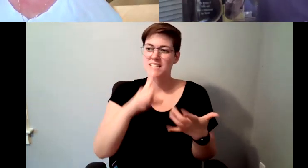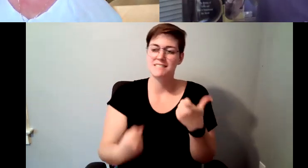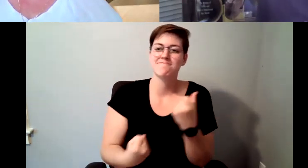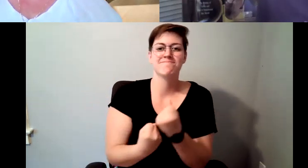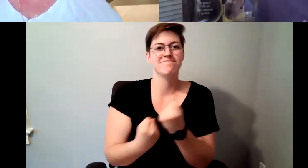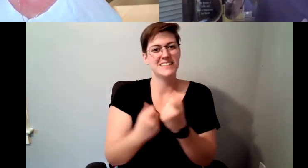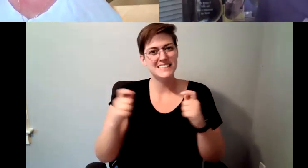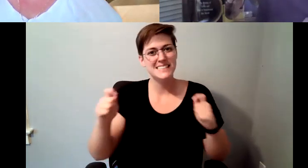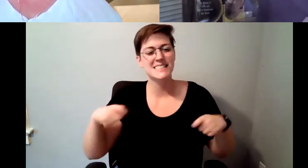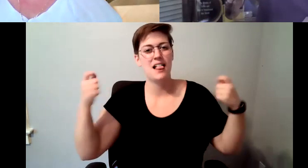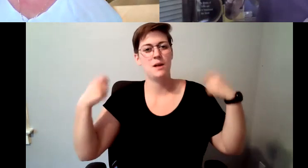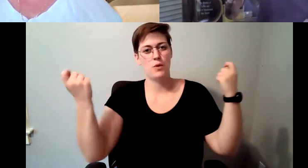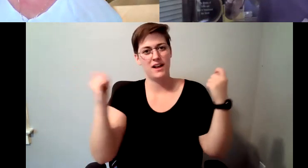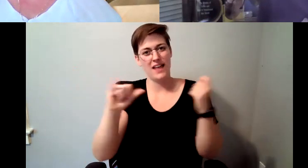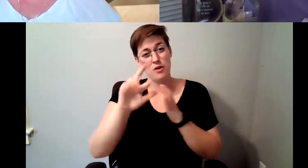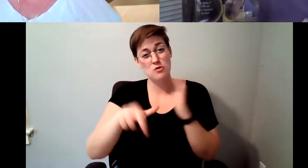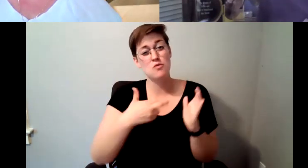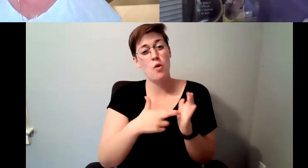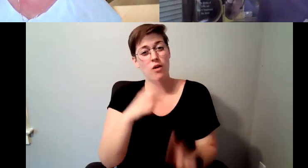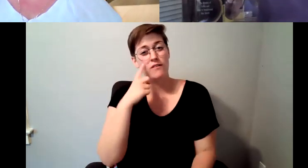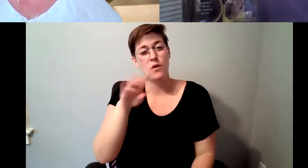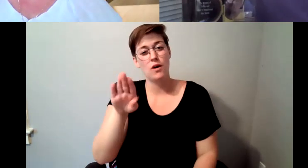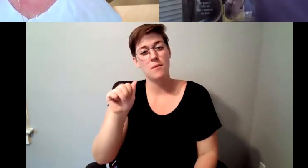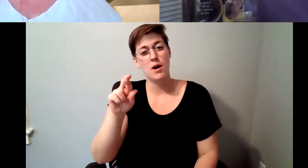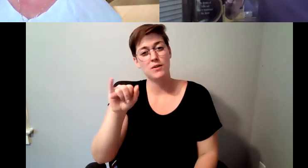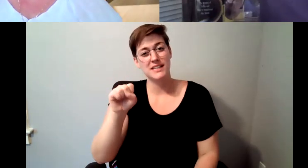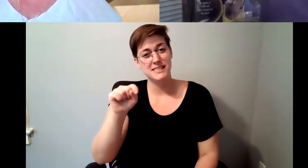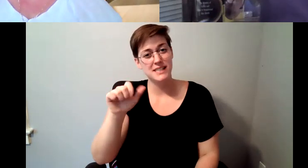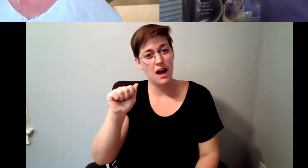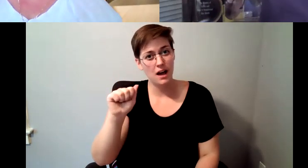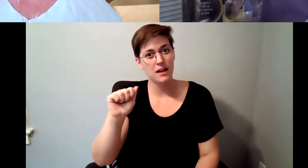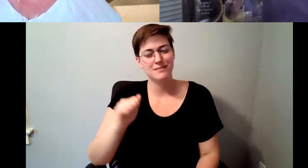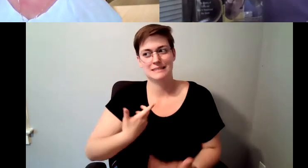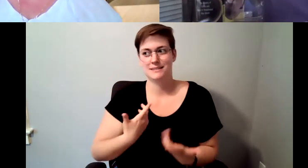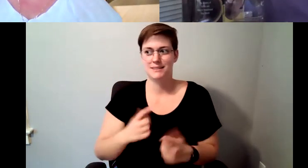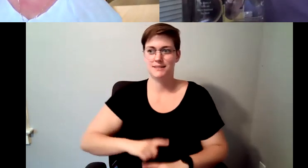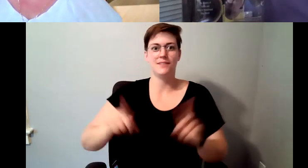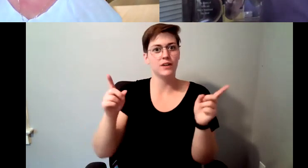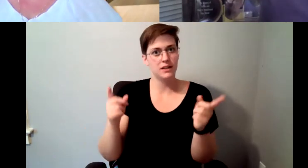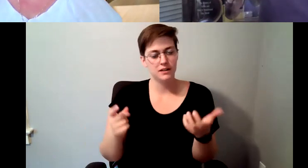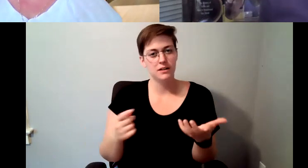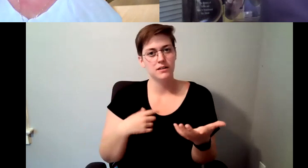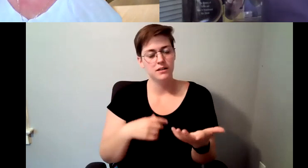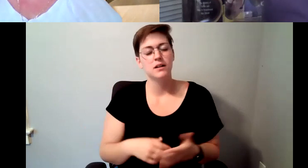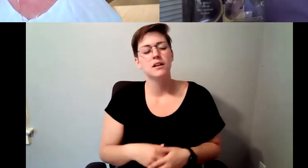D. Major Cohen: And I talked with at that time I had a fantastic fantastic mentor and